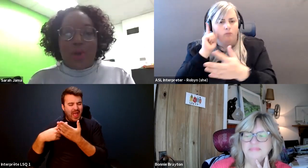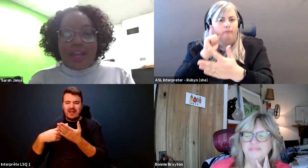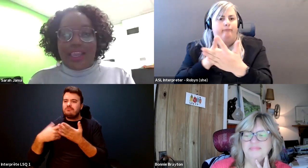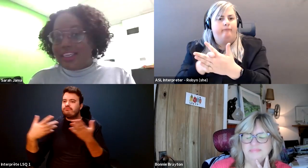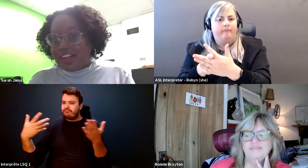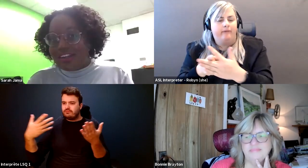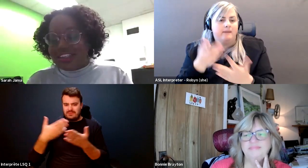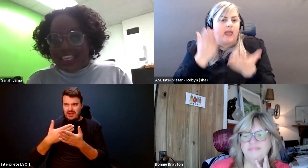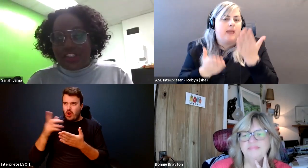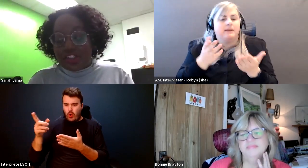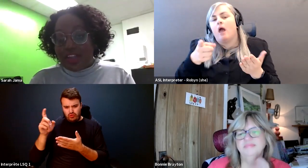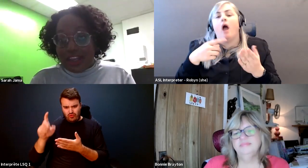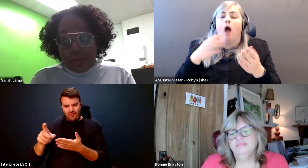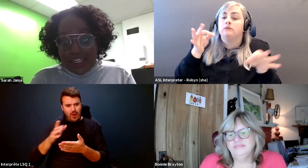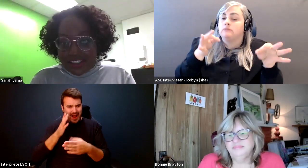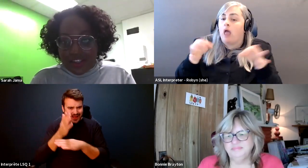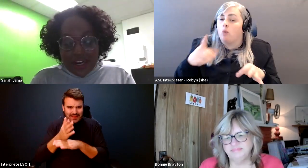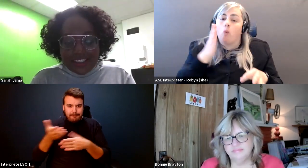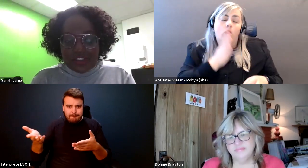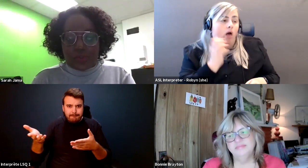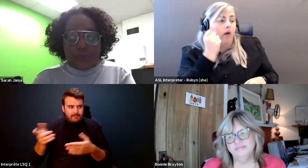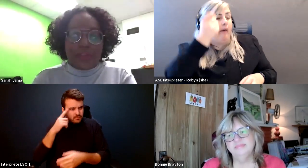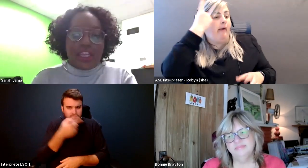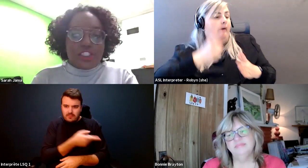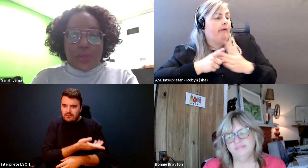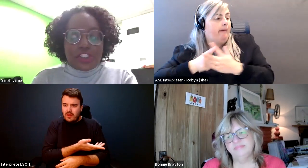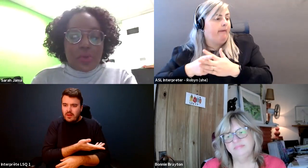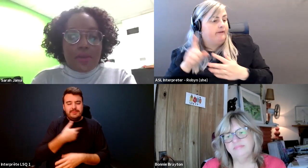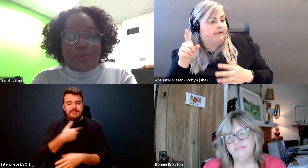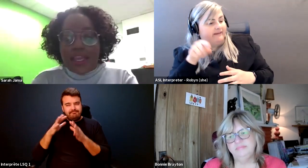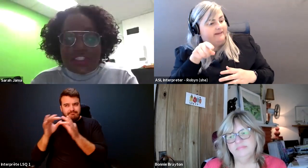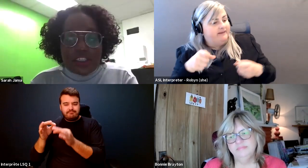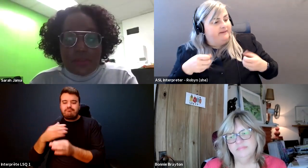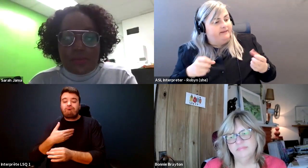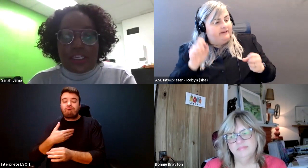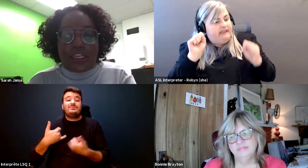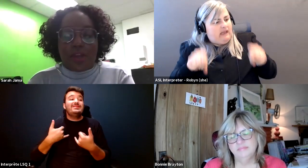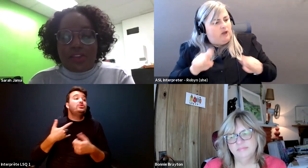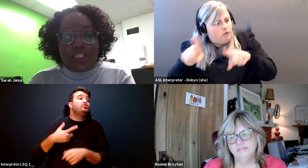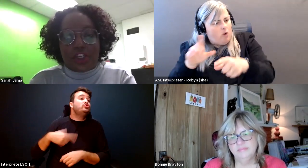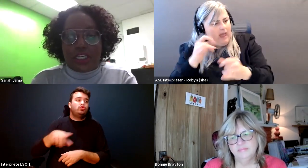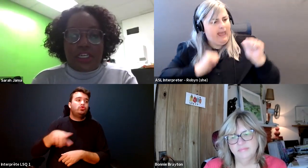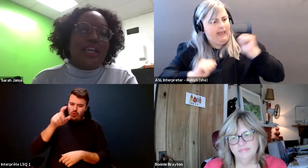Sarah Jama: Why young kids should have the right to go to acting school, so I show up at this committee meeting among the agenda.